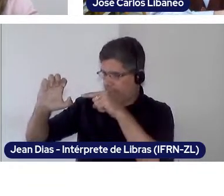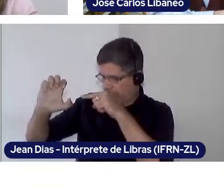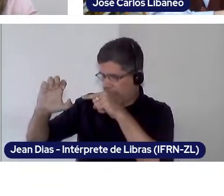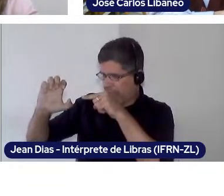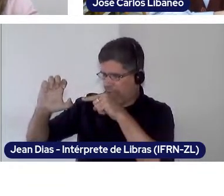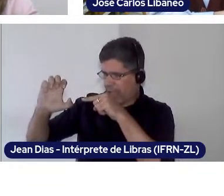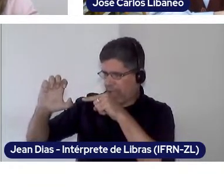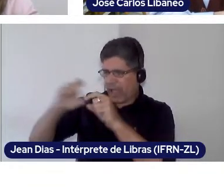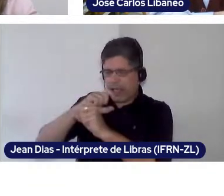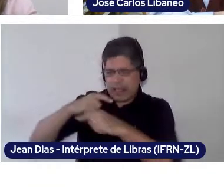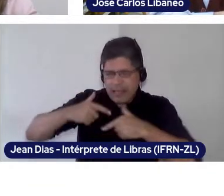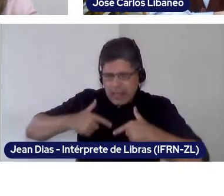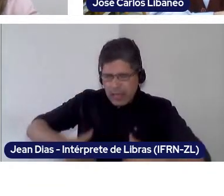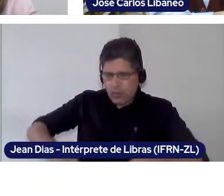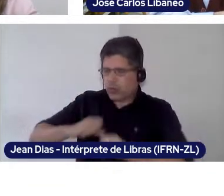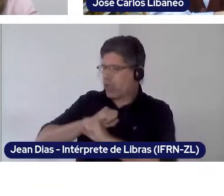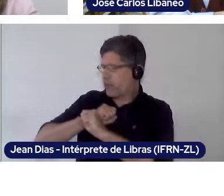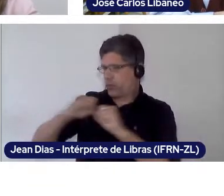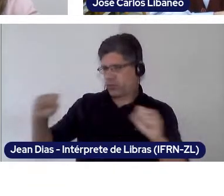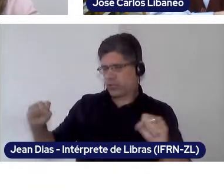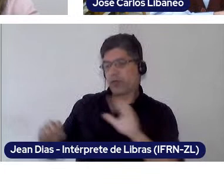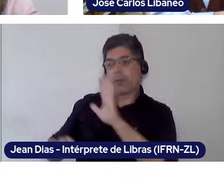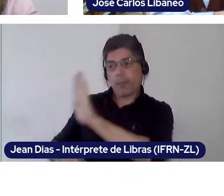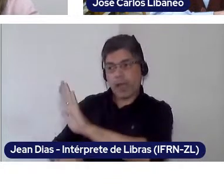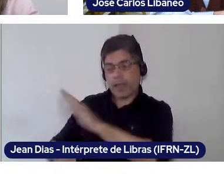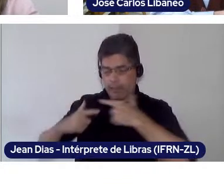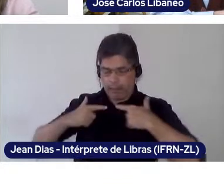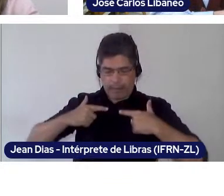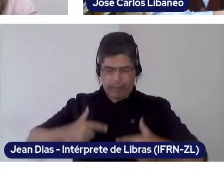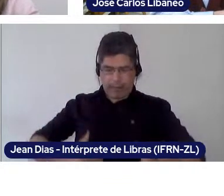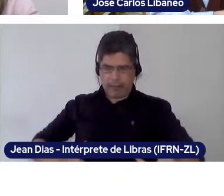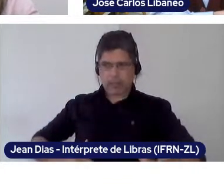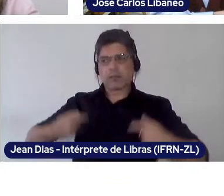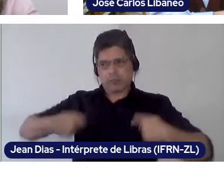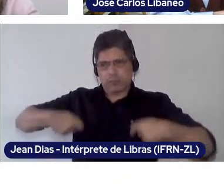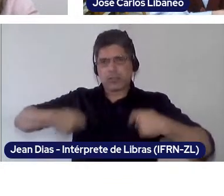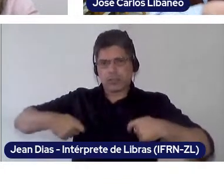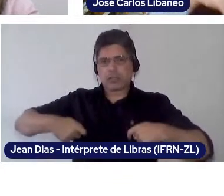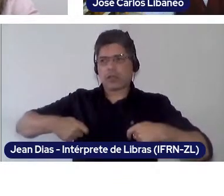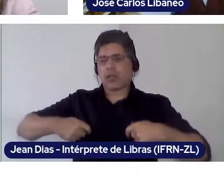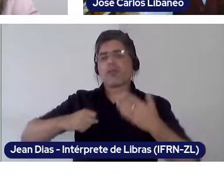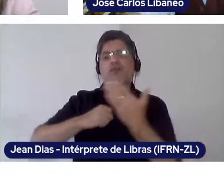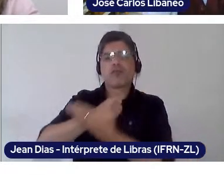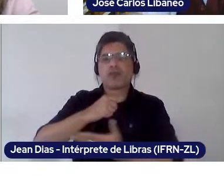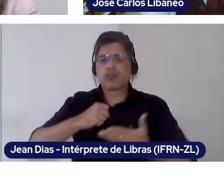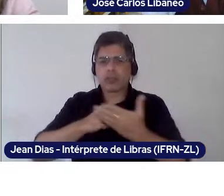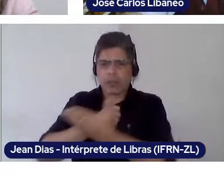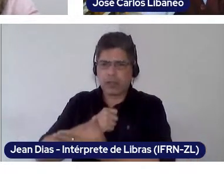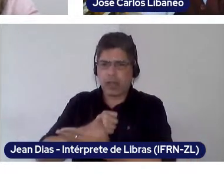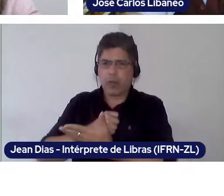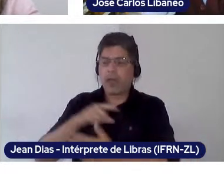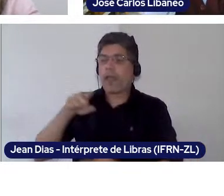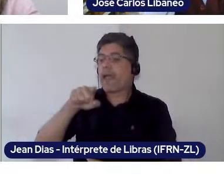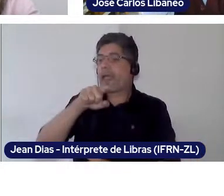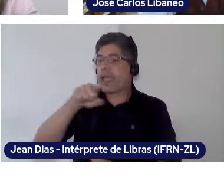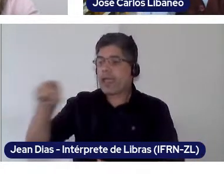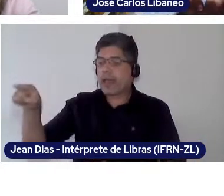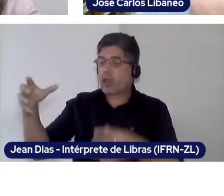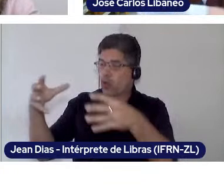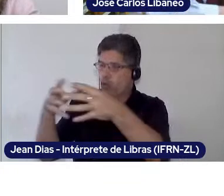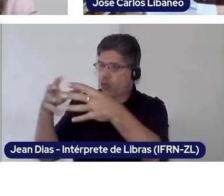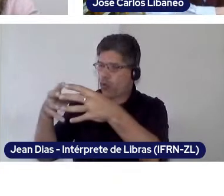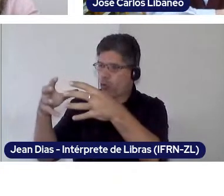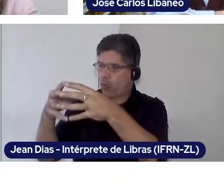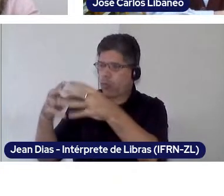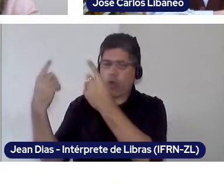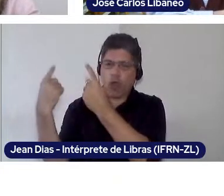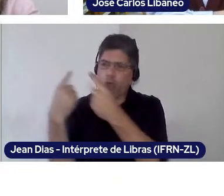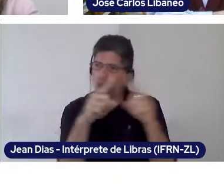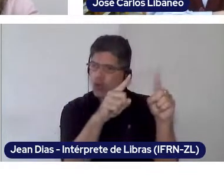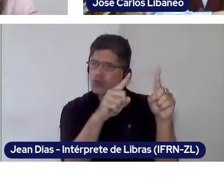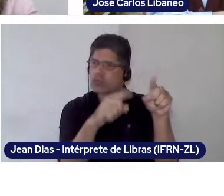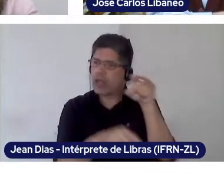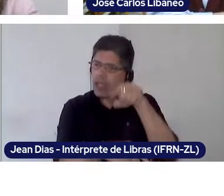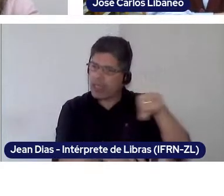and those who are not ethical are commonly those who accuse teachers of being indoctrinators. Because they are the ones that want to indoctrinate in school spaces.